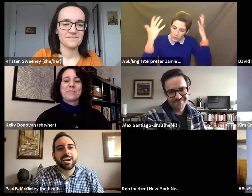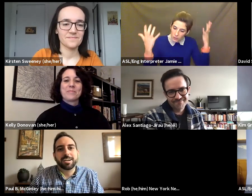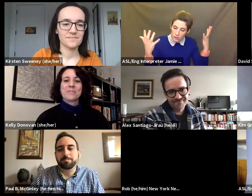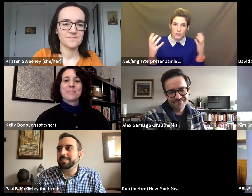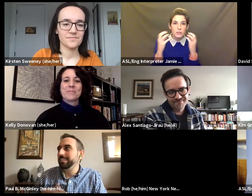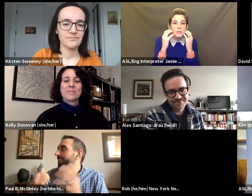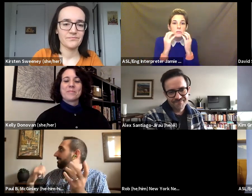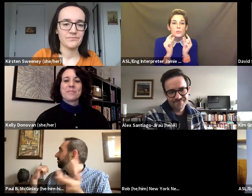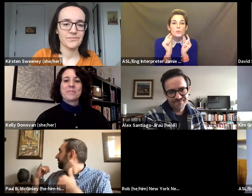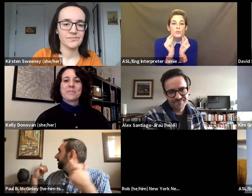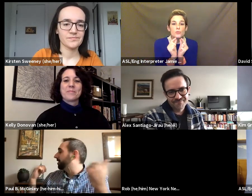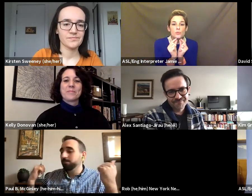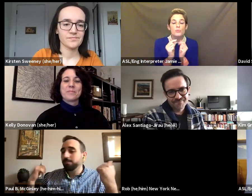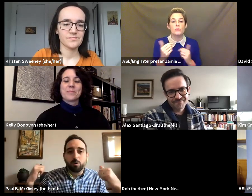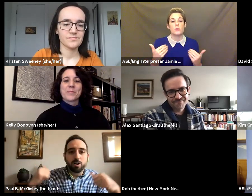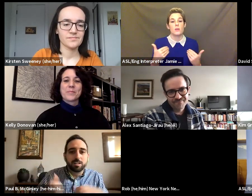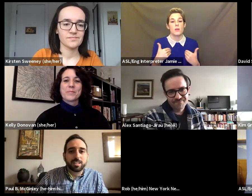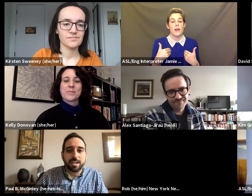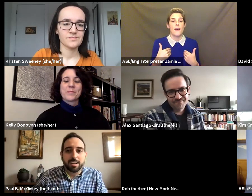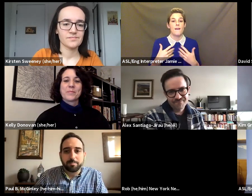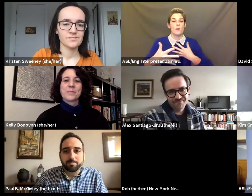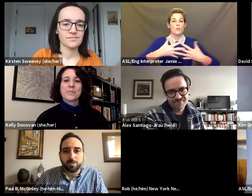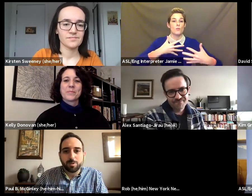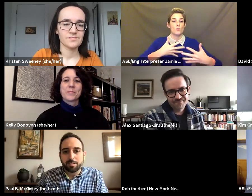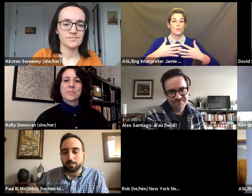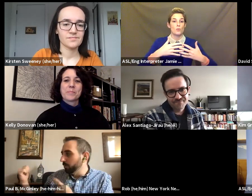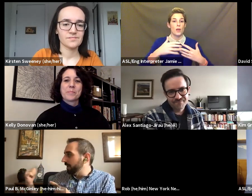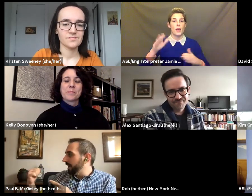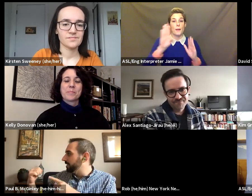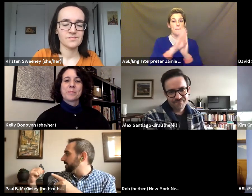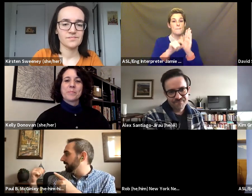I'm seated in front of a gray wall with a little bookcase and